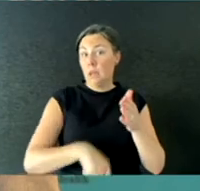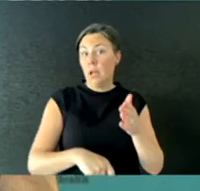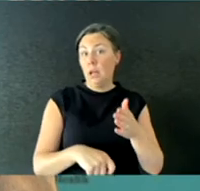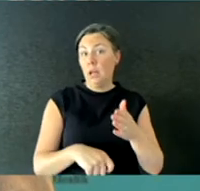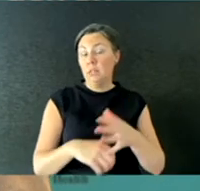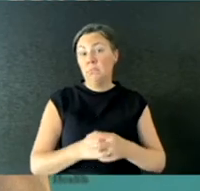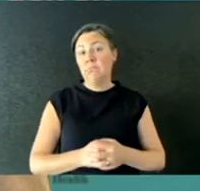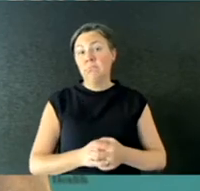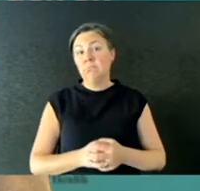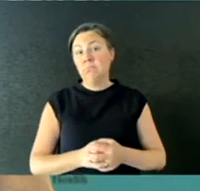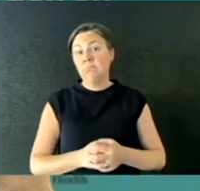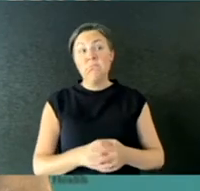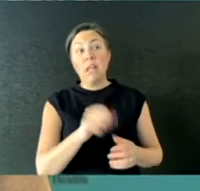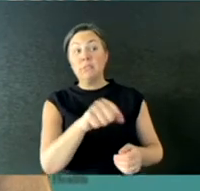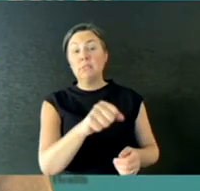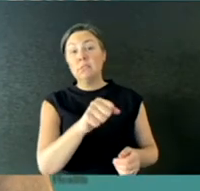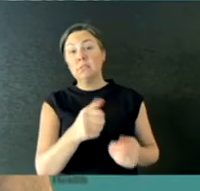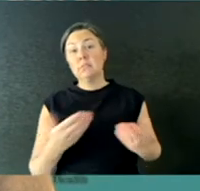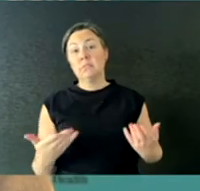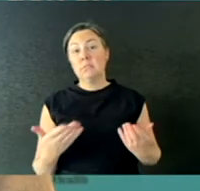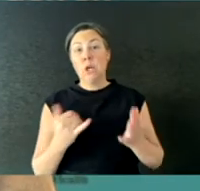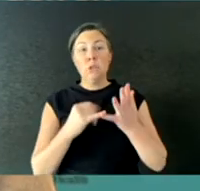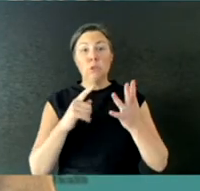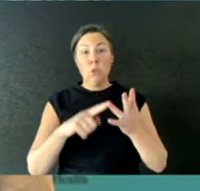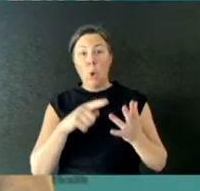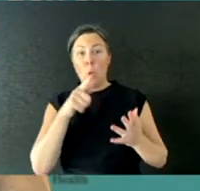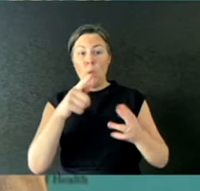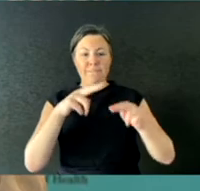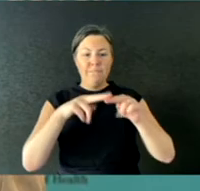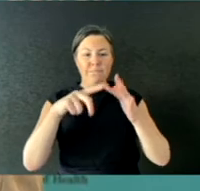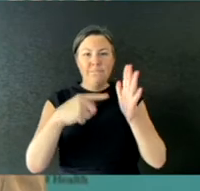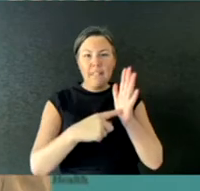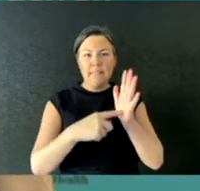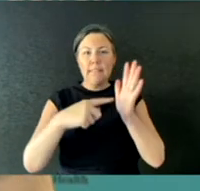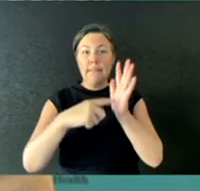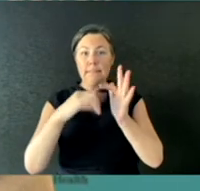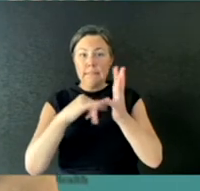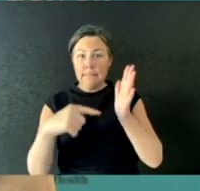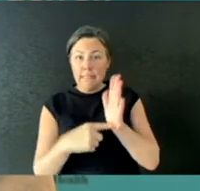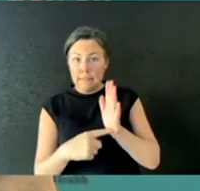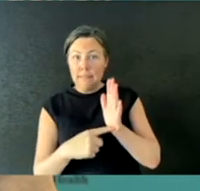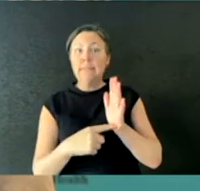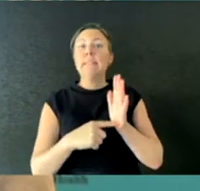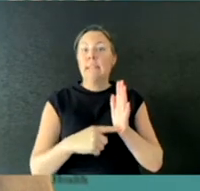So the important thing for any fit testing program is range of masks and sizes of masks